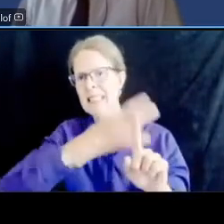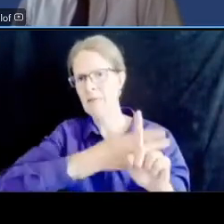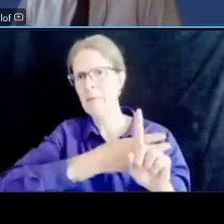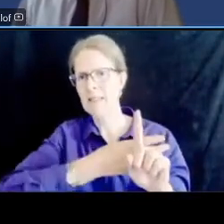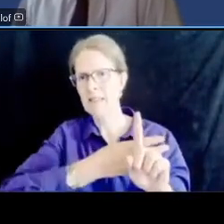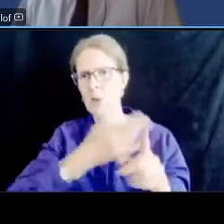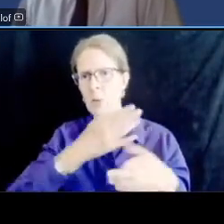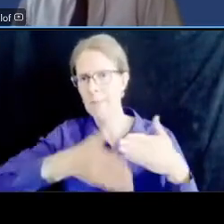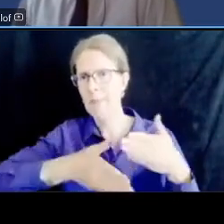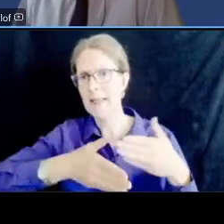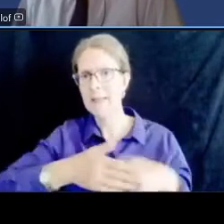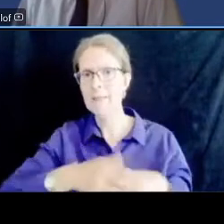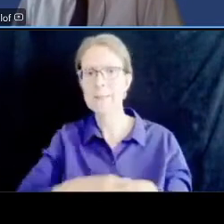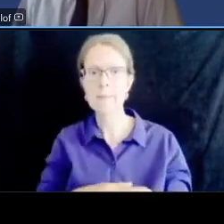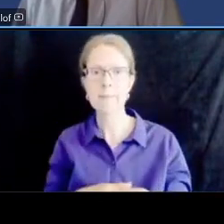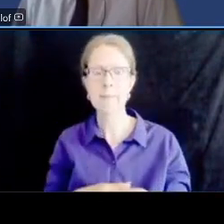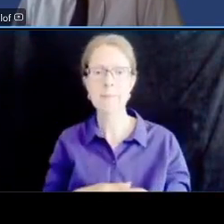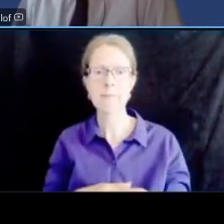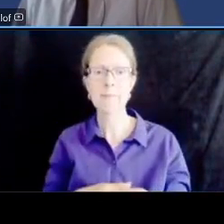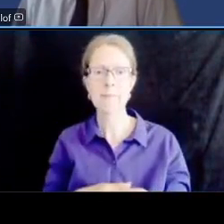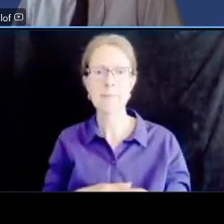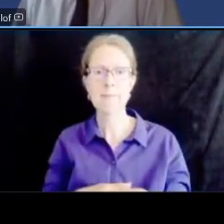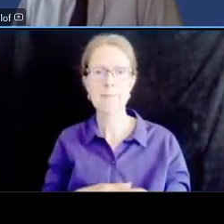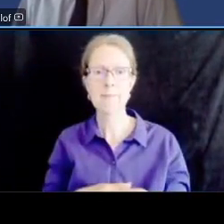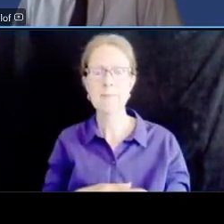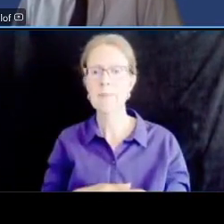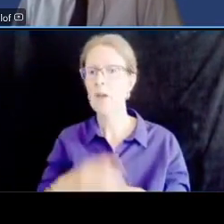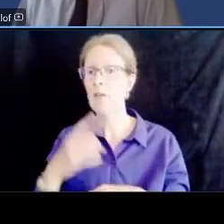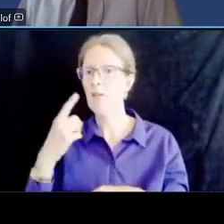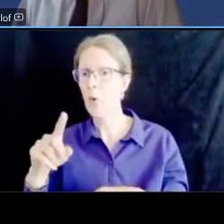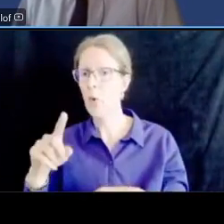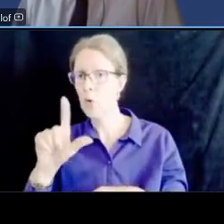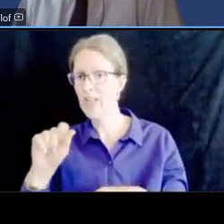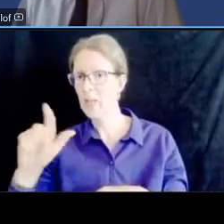in calendar year 23 we'll start preliminary and final design